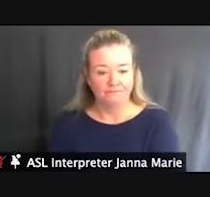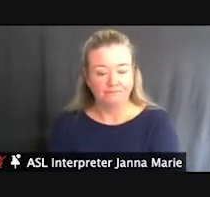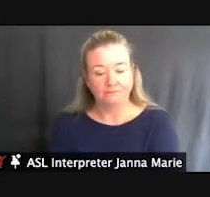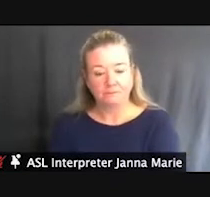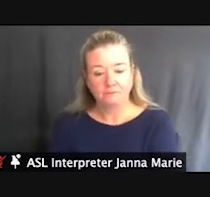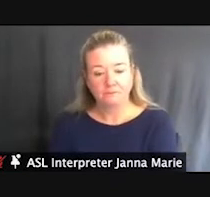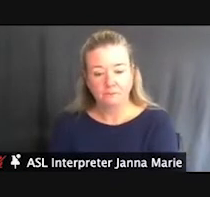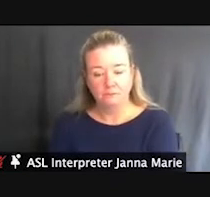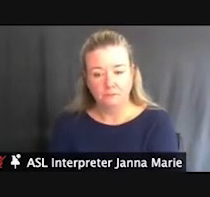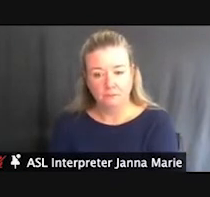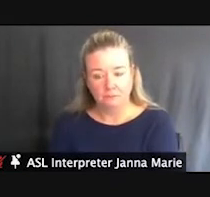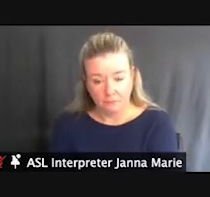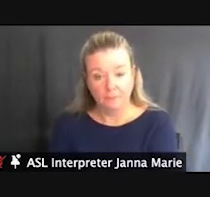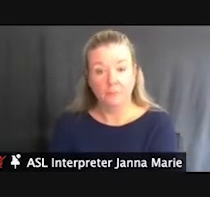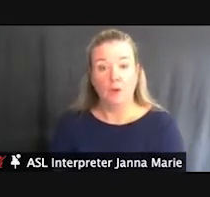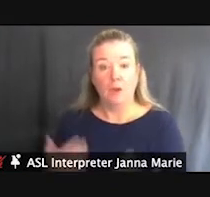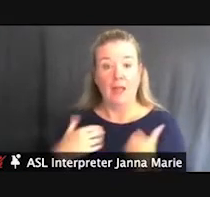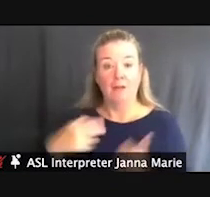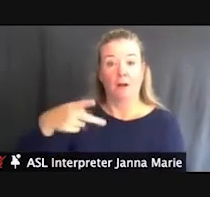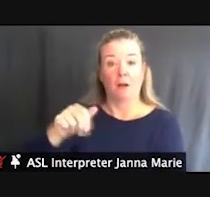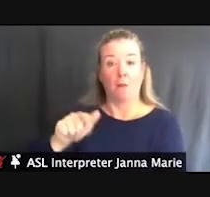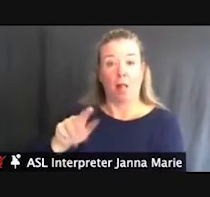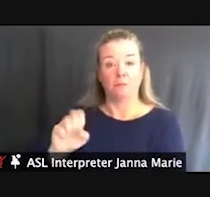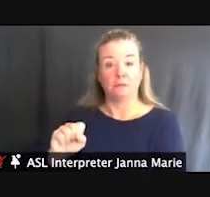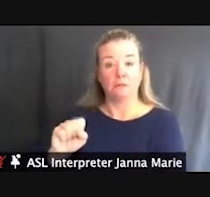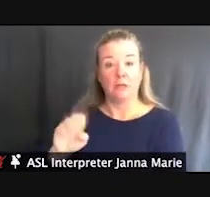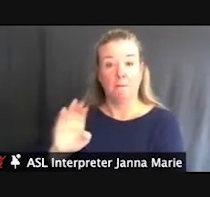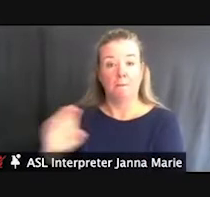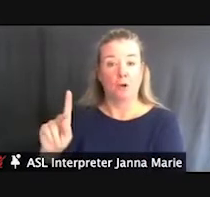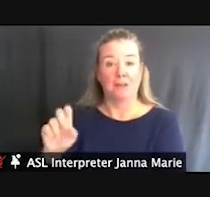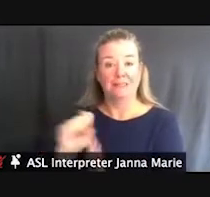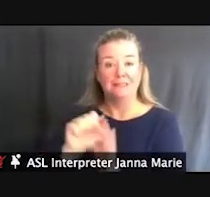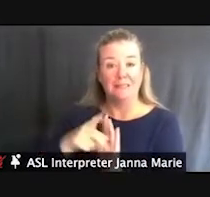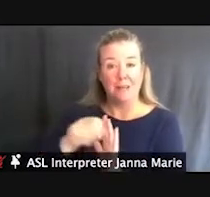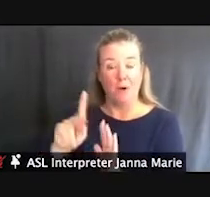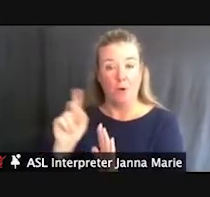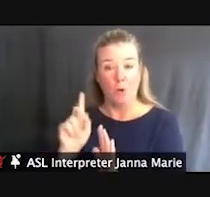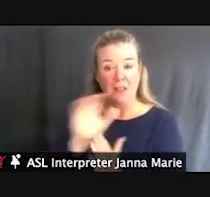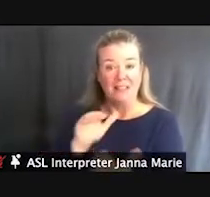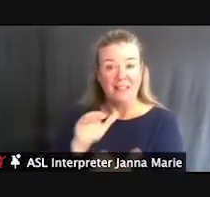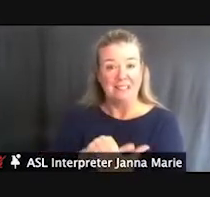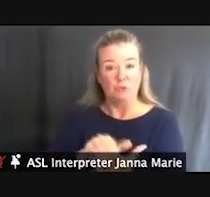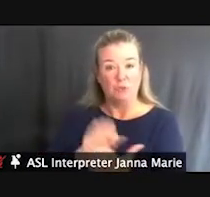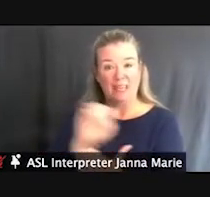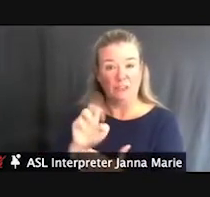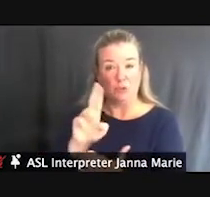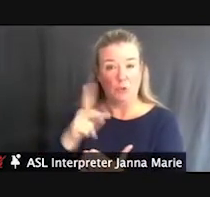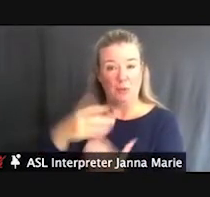We have our Palms Book State Park, kind of towards the central and eastern Upper Peninsula.